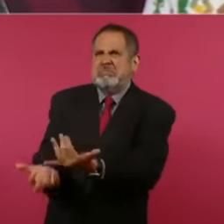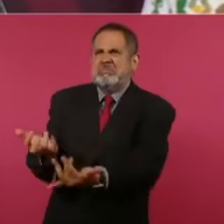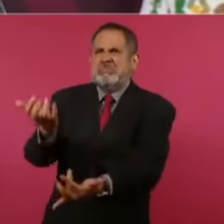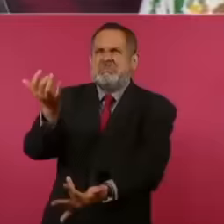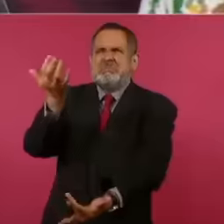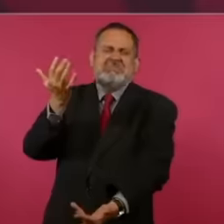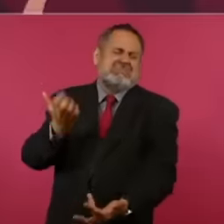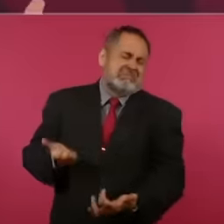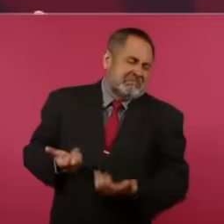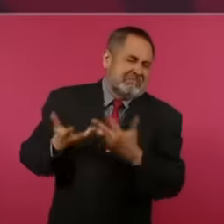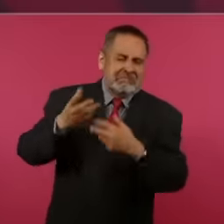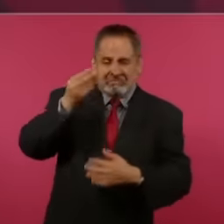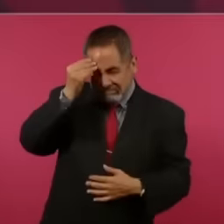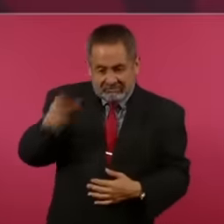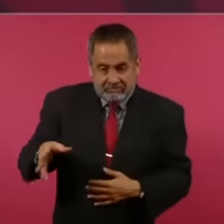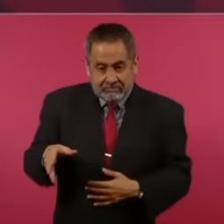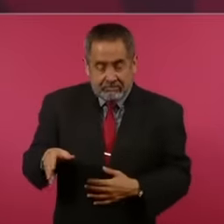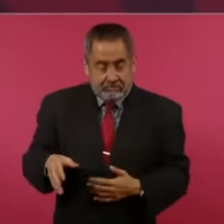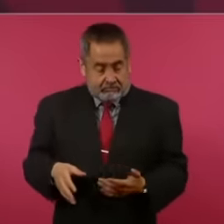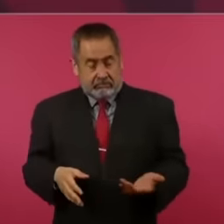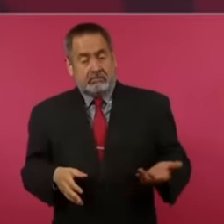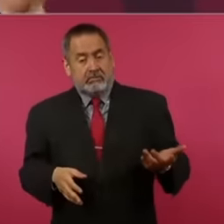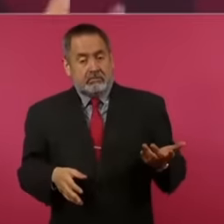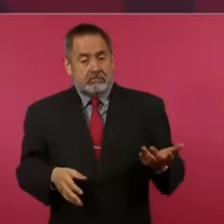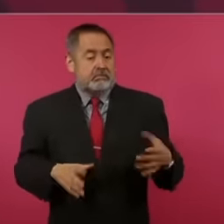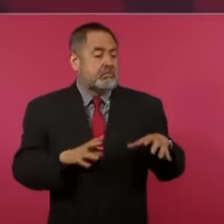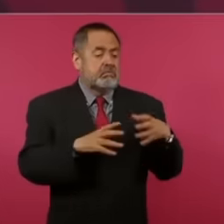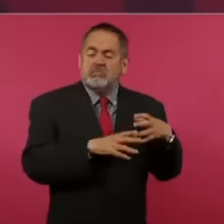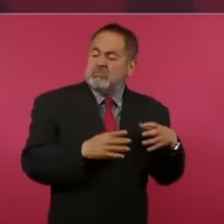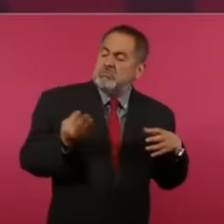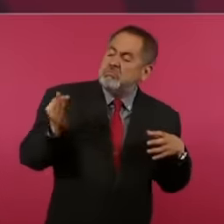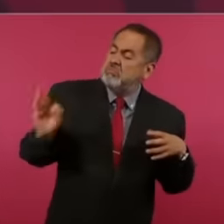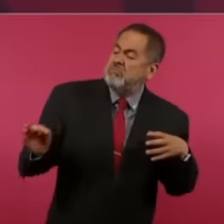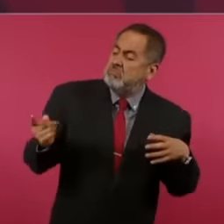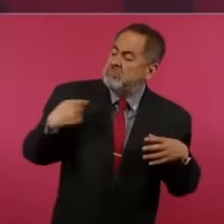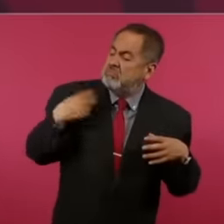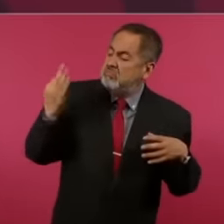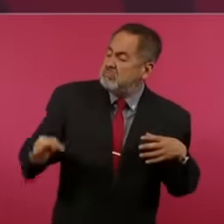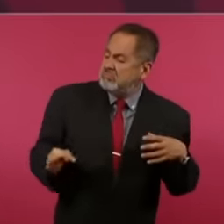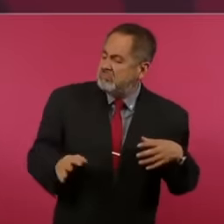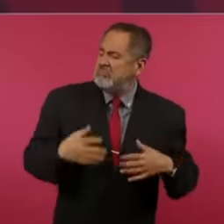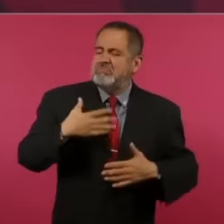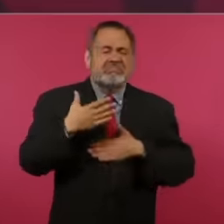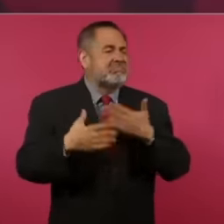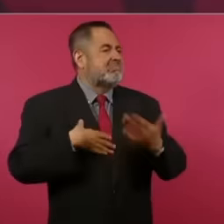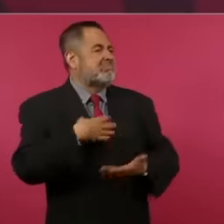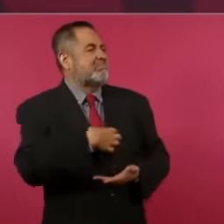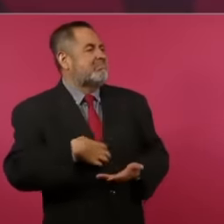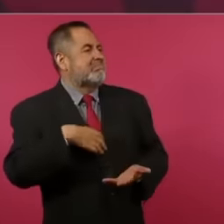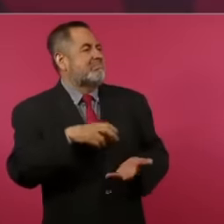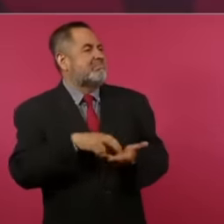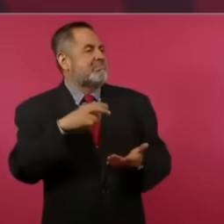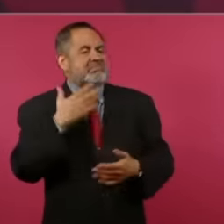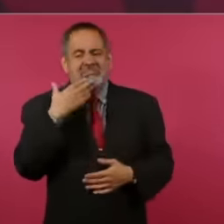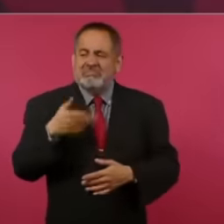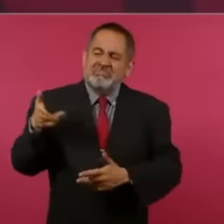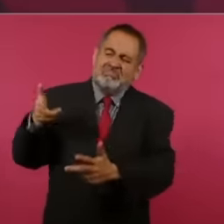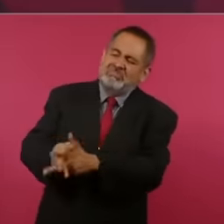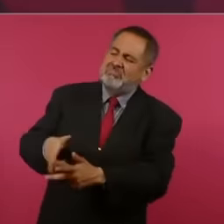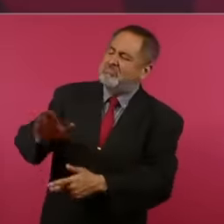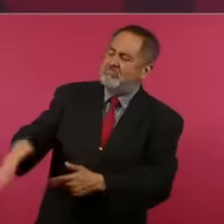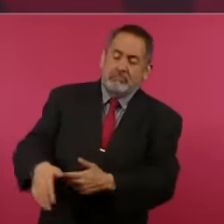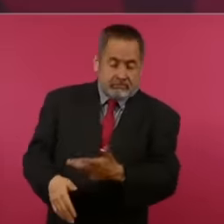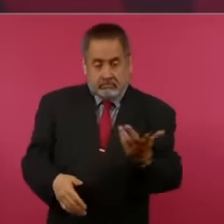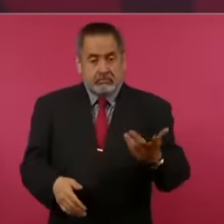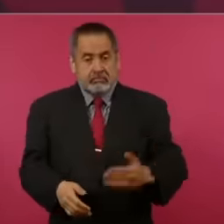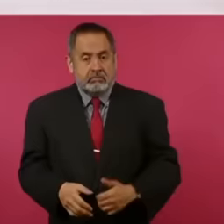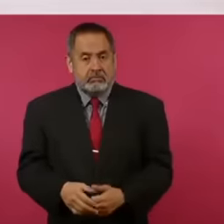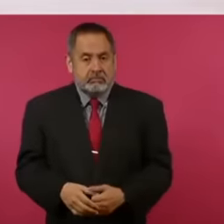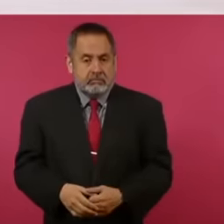and they are the ones who celebrate the assassination of